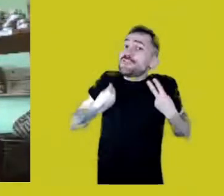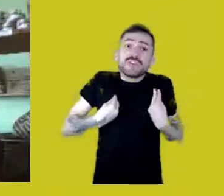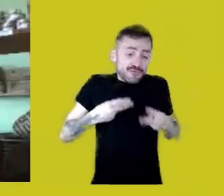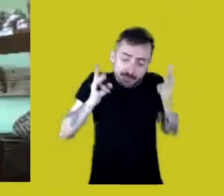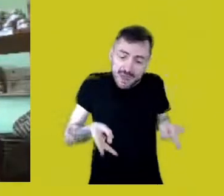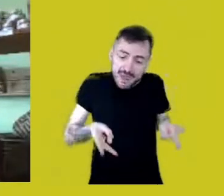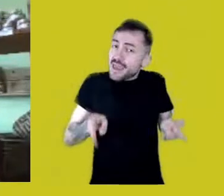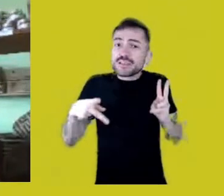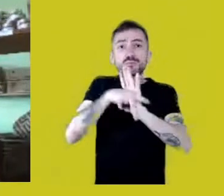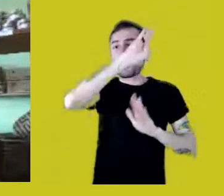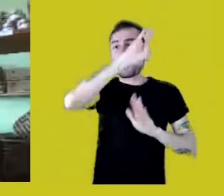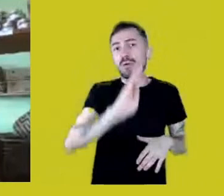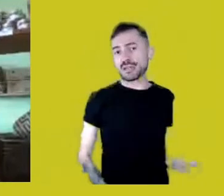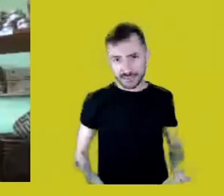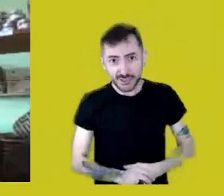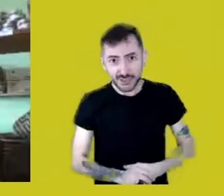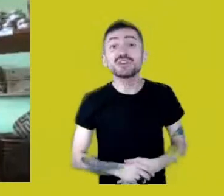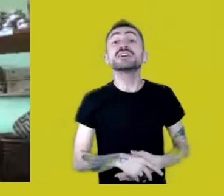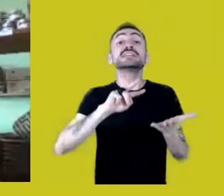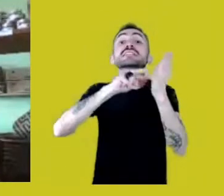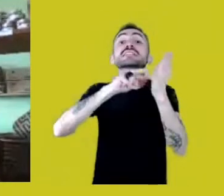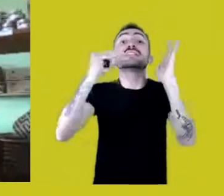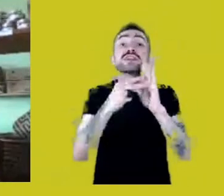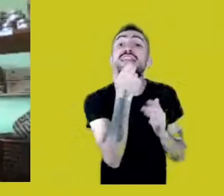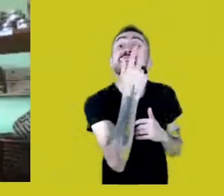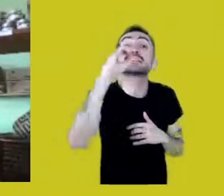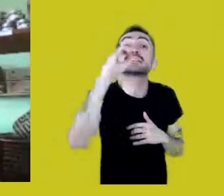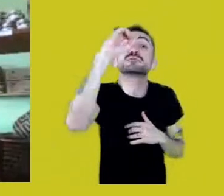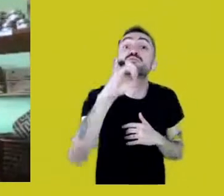That represents more than 13% of the Brazilian territory.